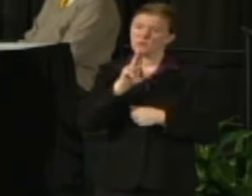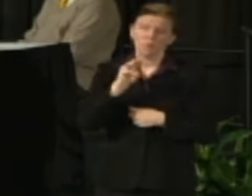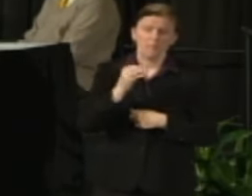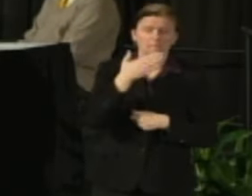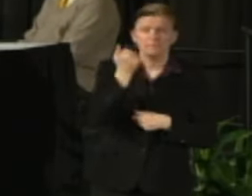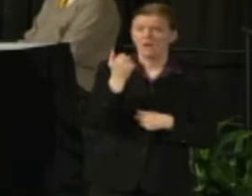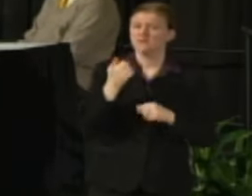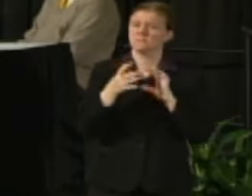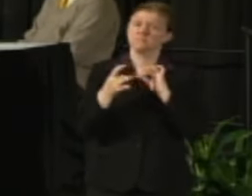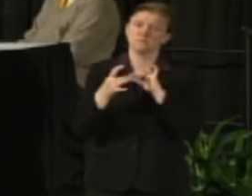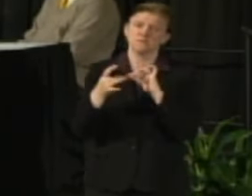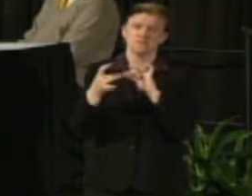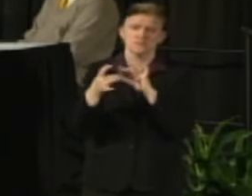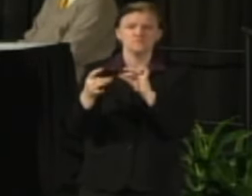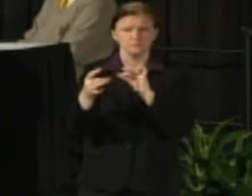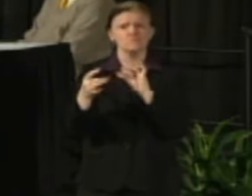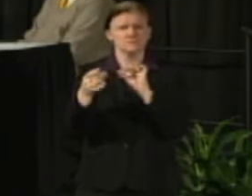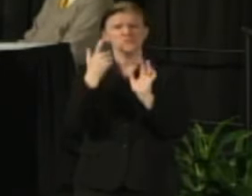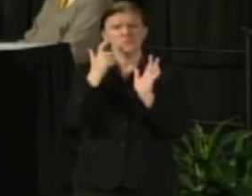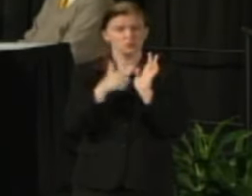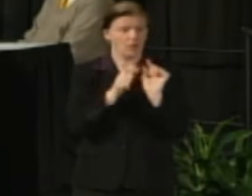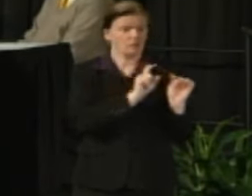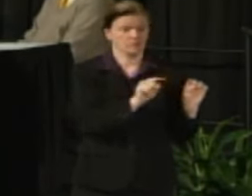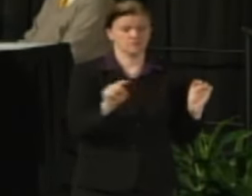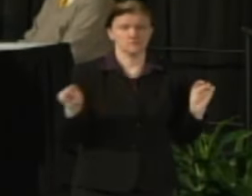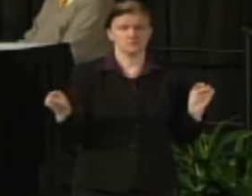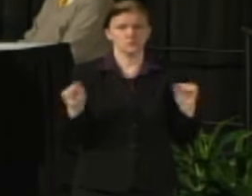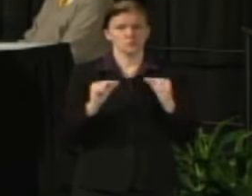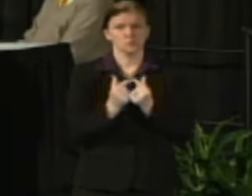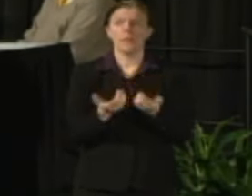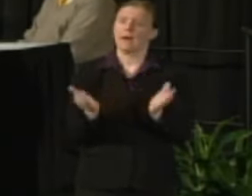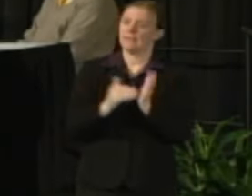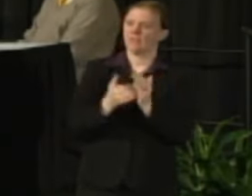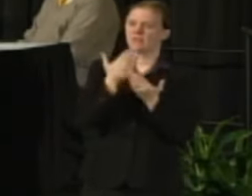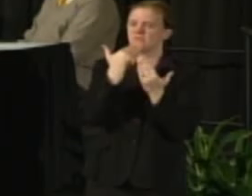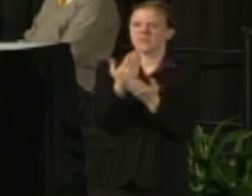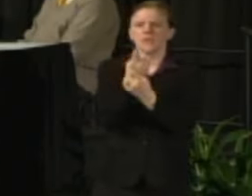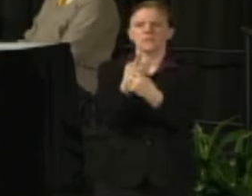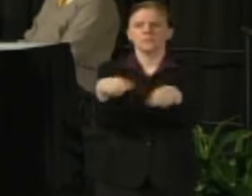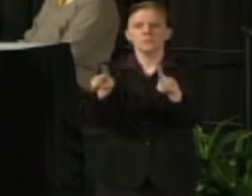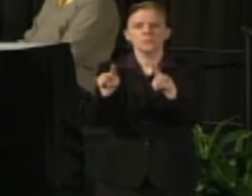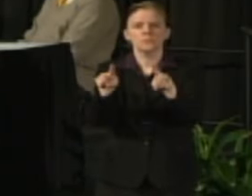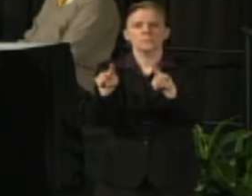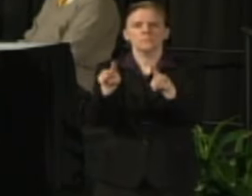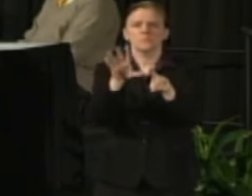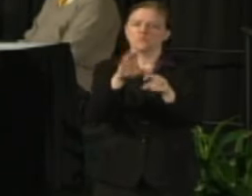So I want to acknowledge those groups and again thank you for your undying efforts,